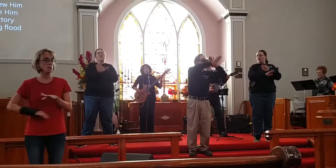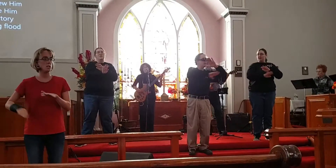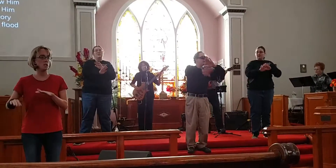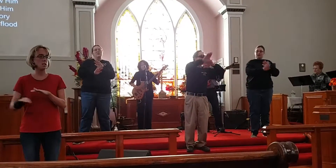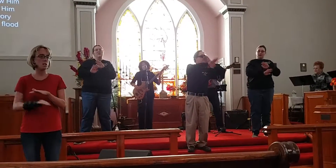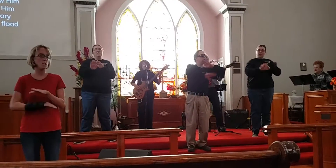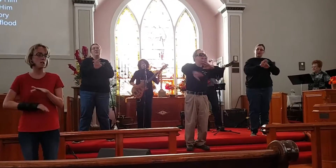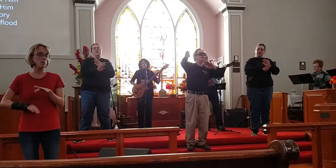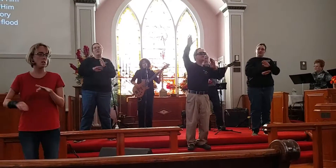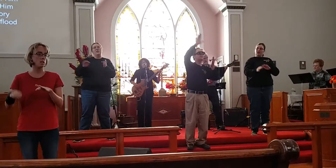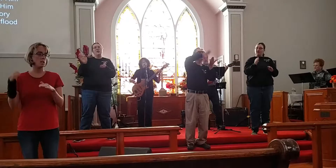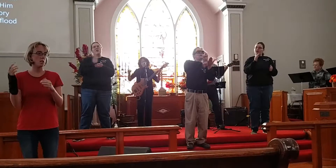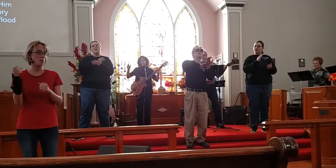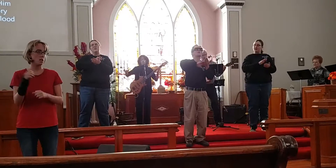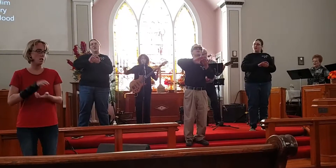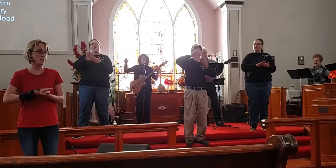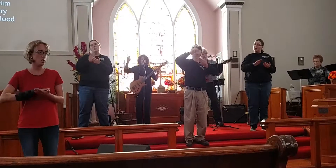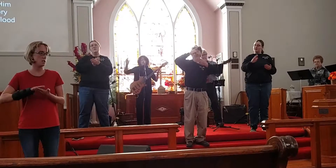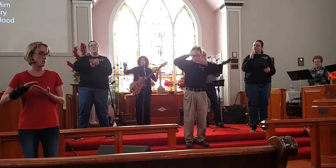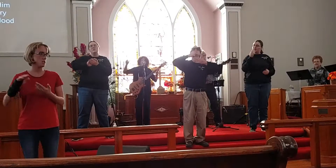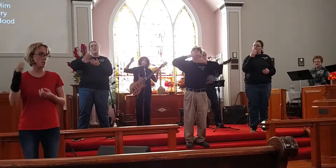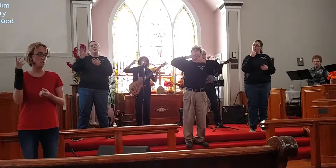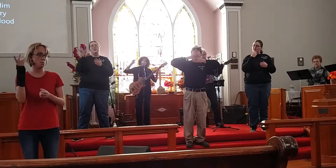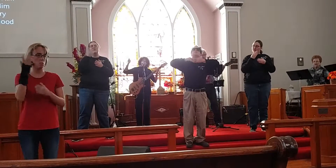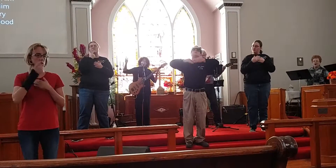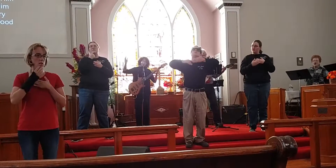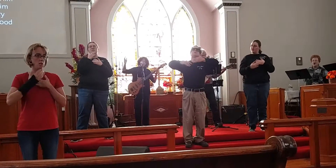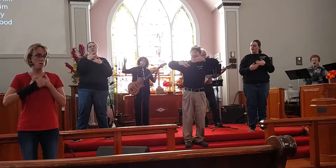Beneath the cleansing flood